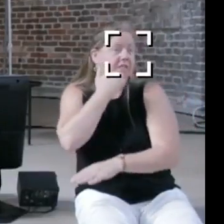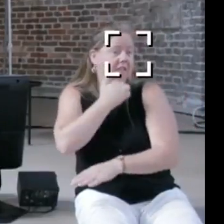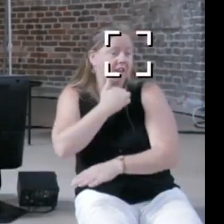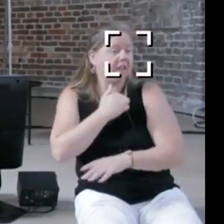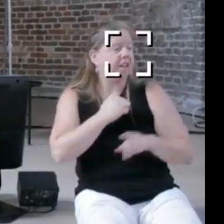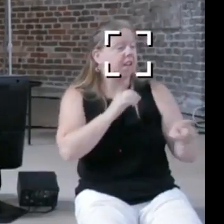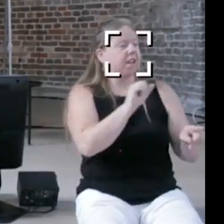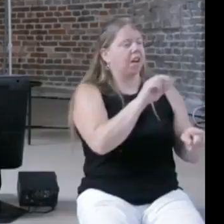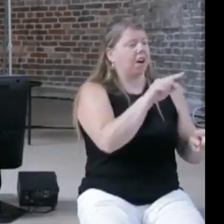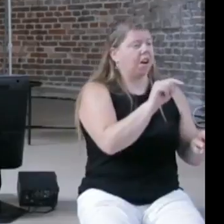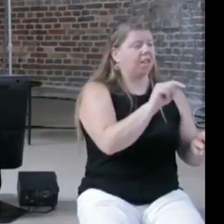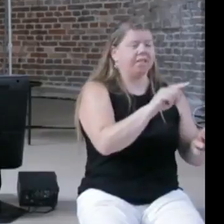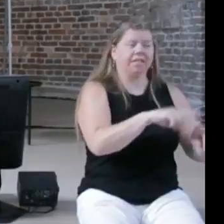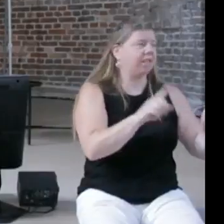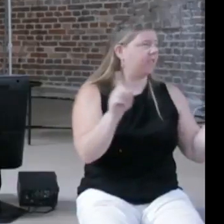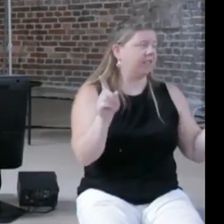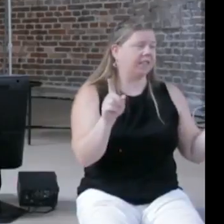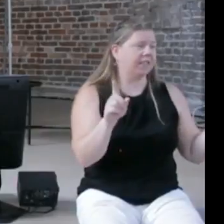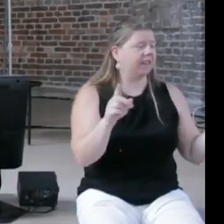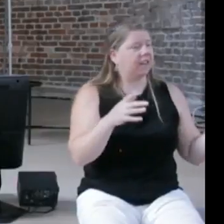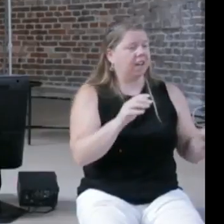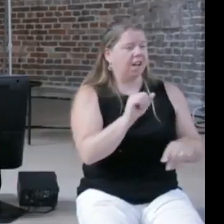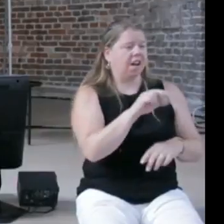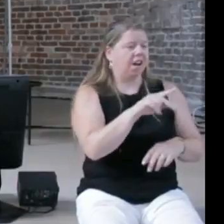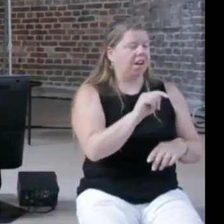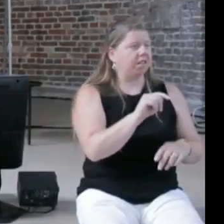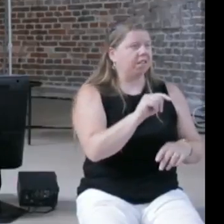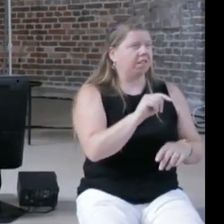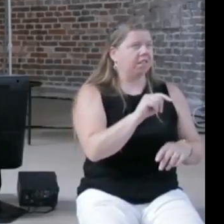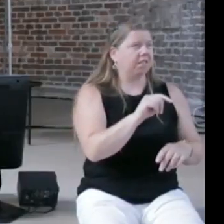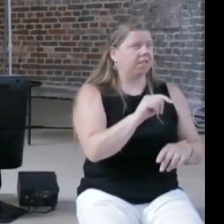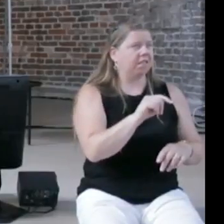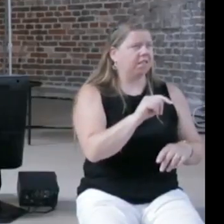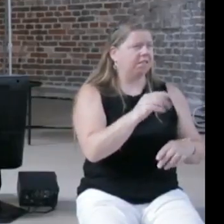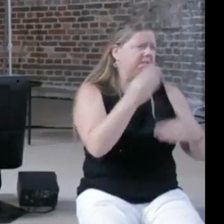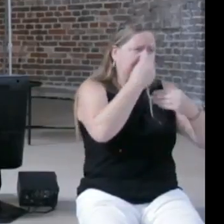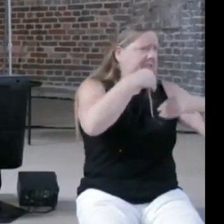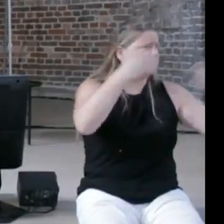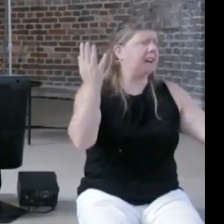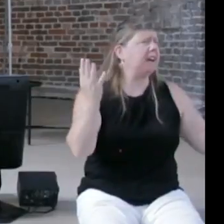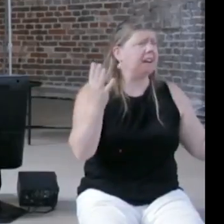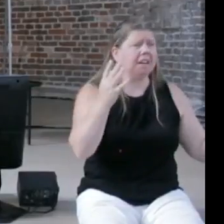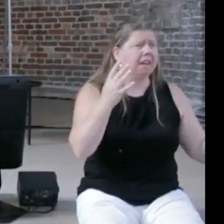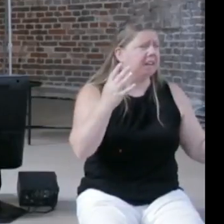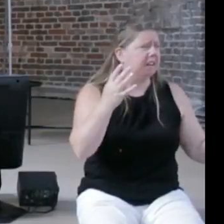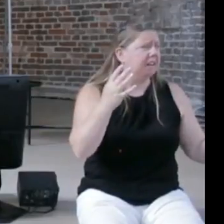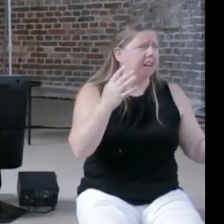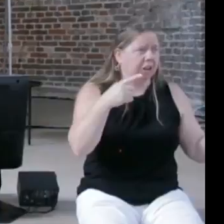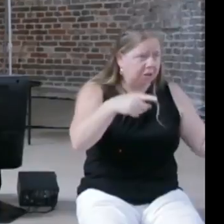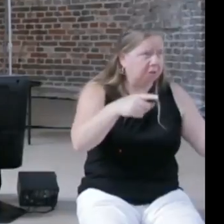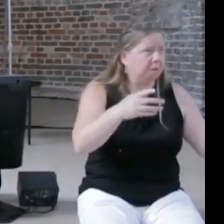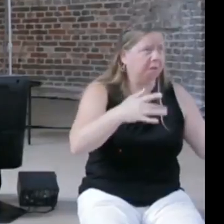a little bit different, it doesn't really care about whether it's useful for you, art